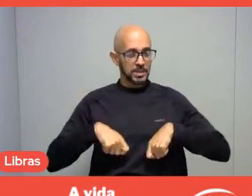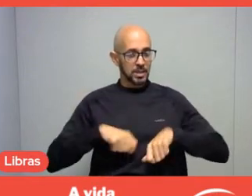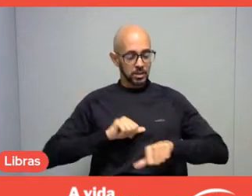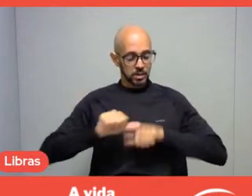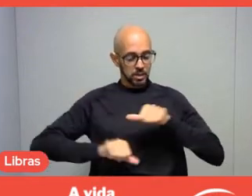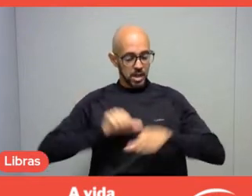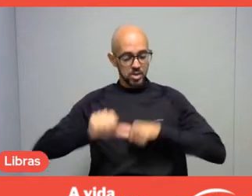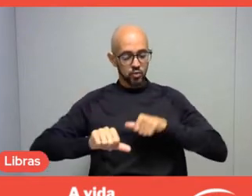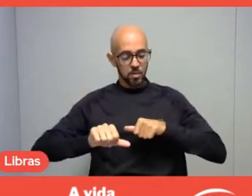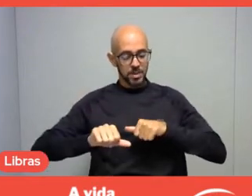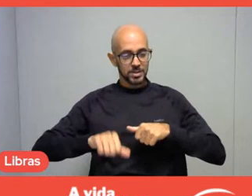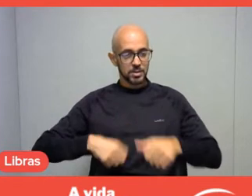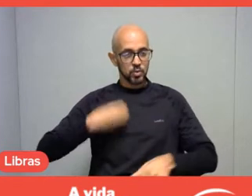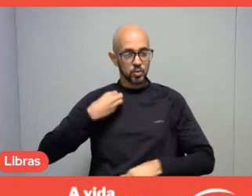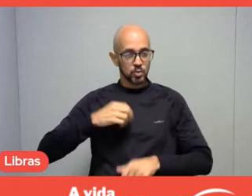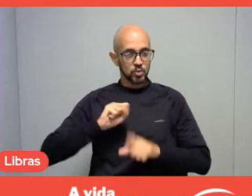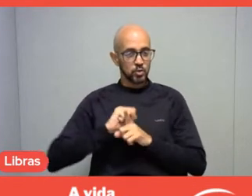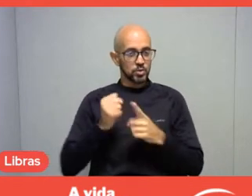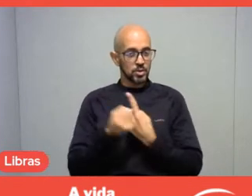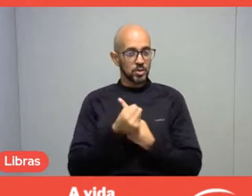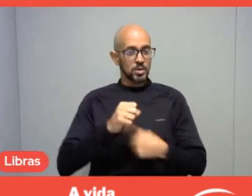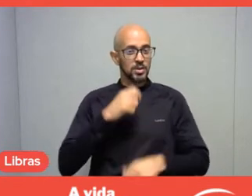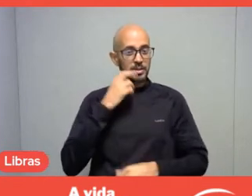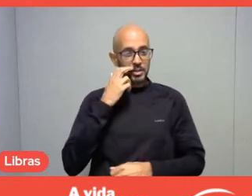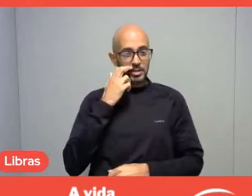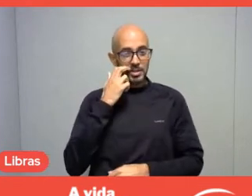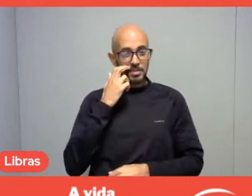I think you raised an important issue, Márcia,